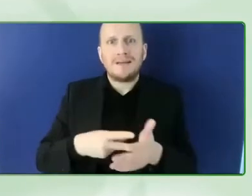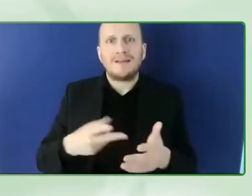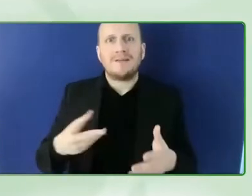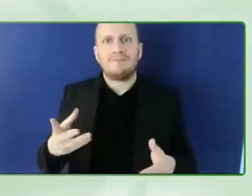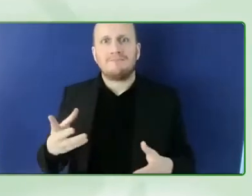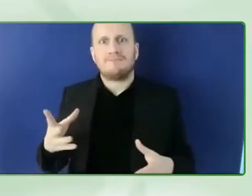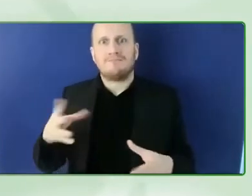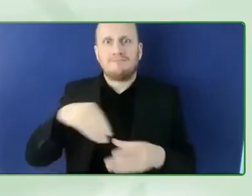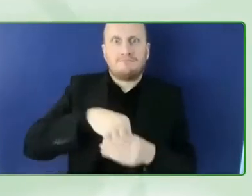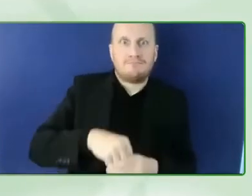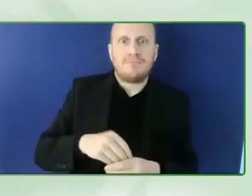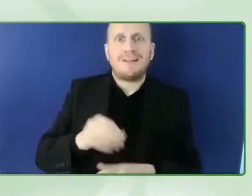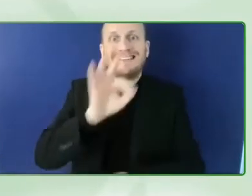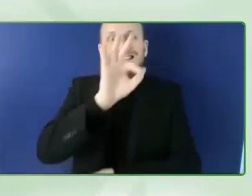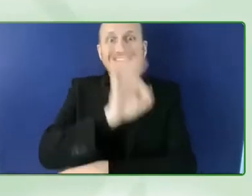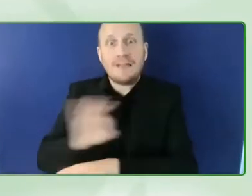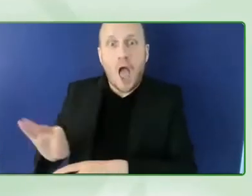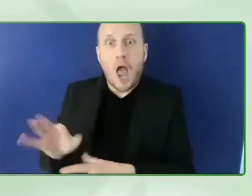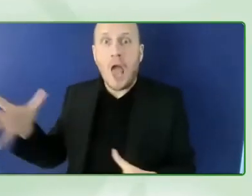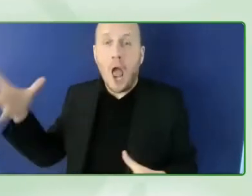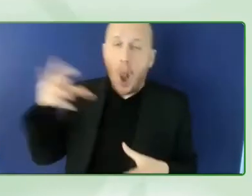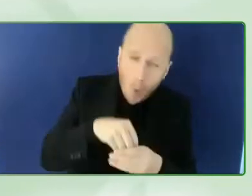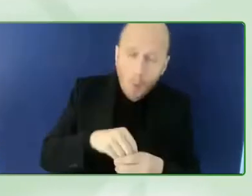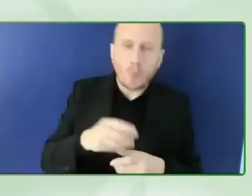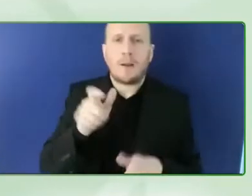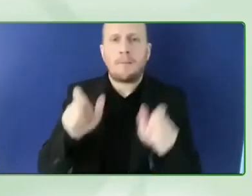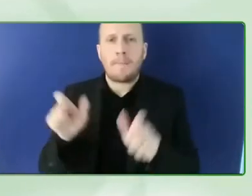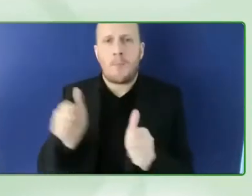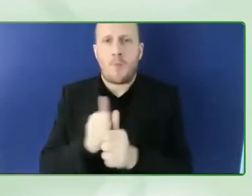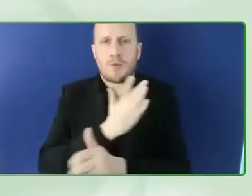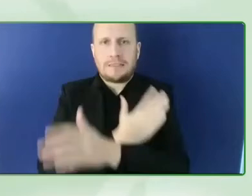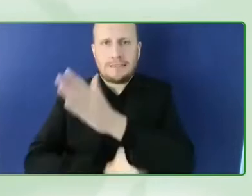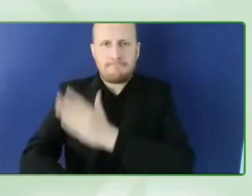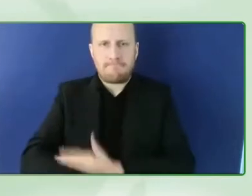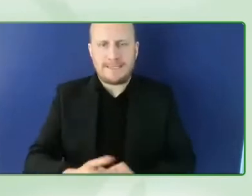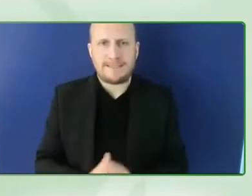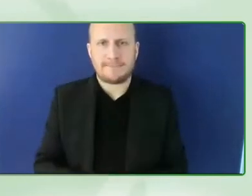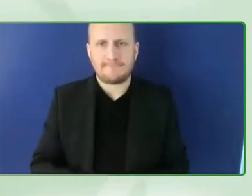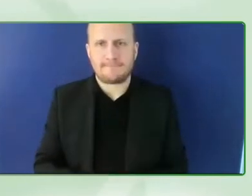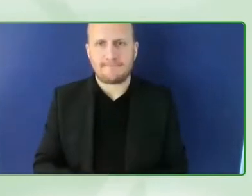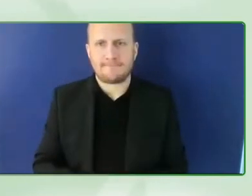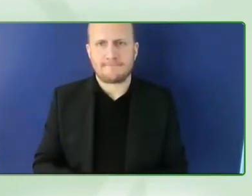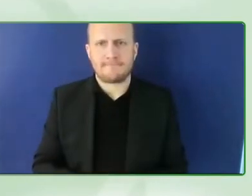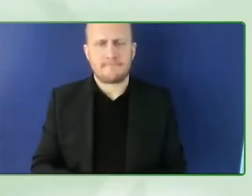you you are um so this is an incredible region and we of course as the zero project shared